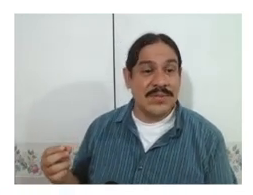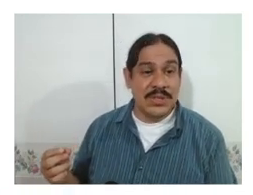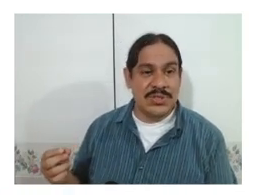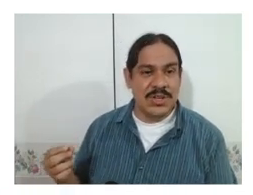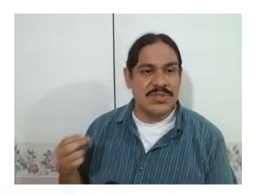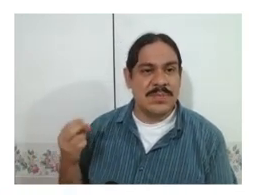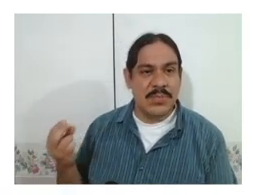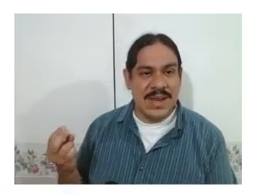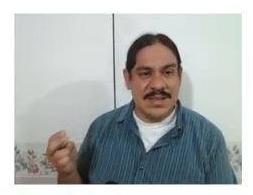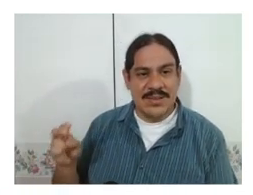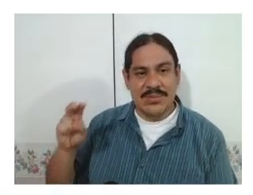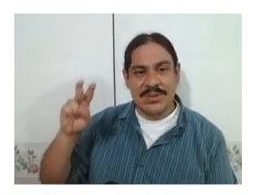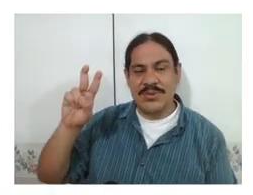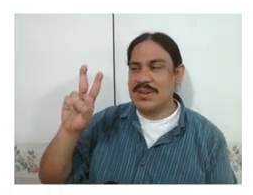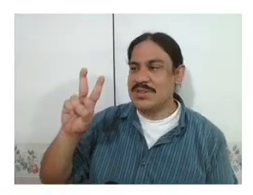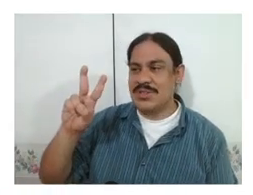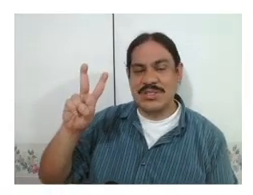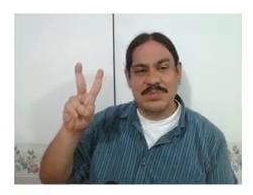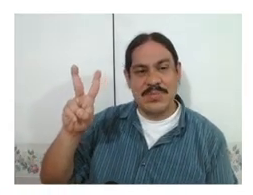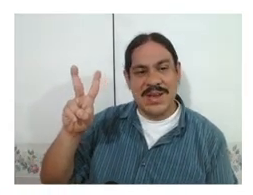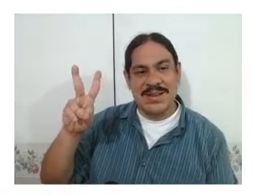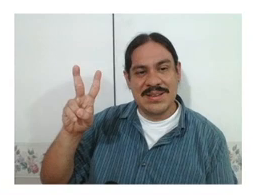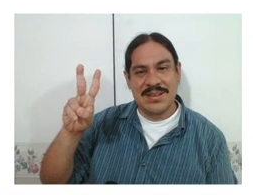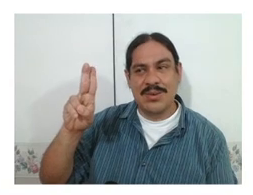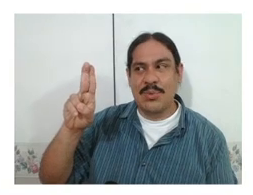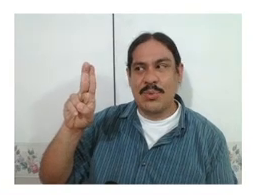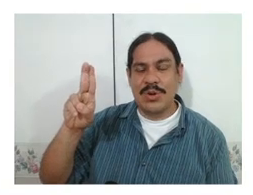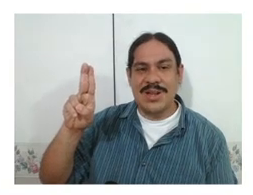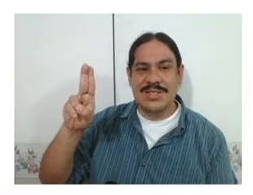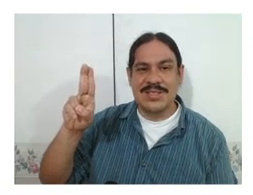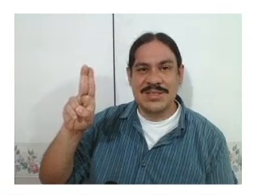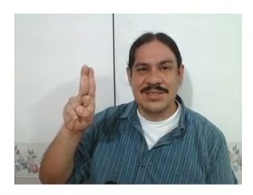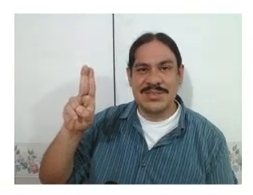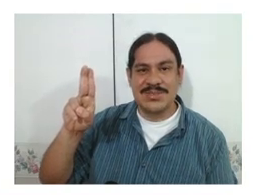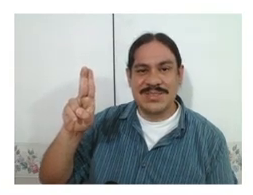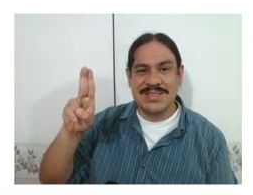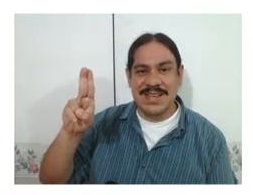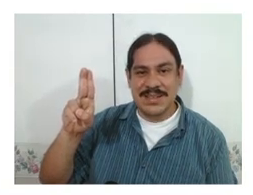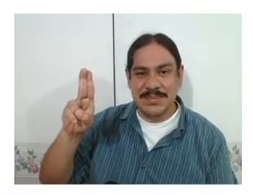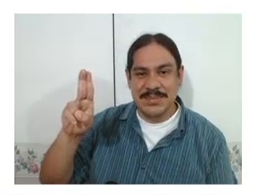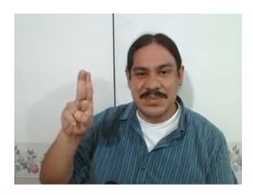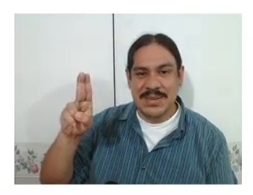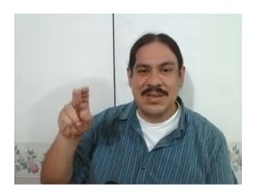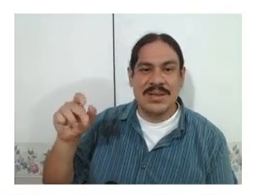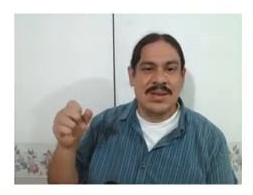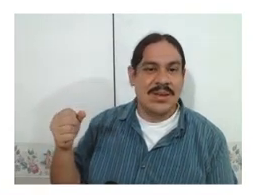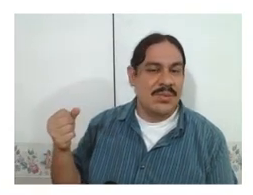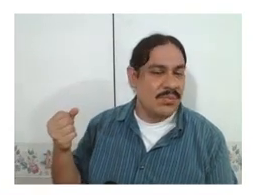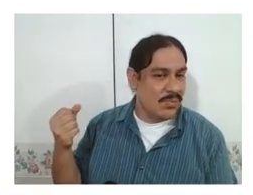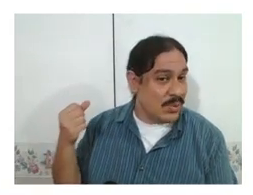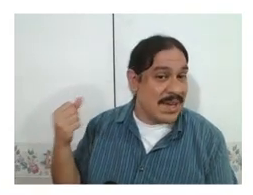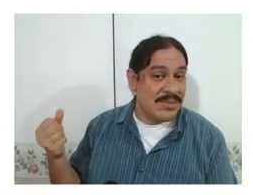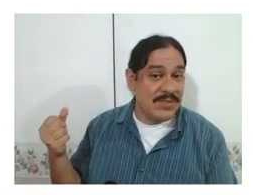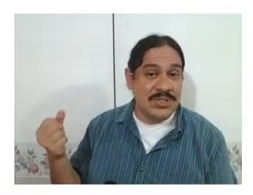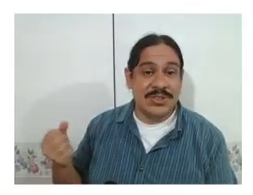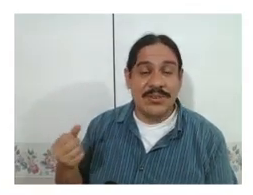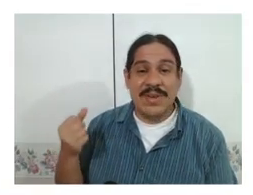feature of spread whether your fingers are spread or not